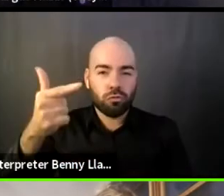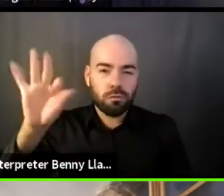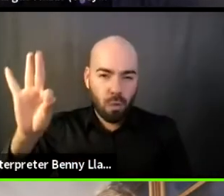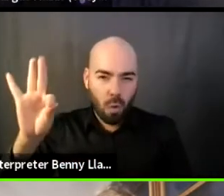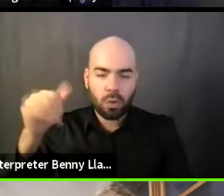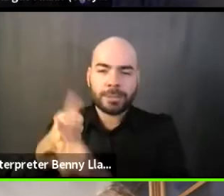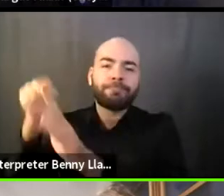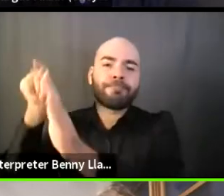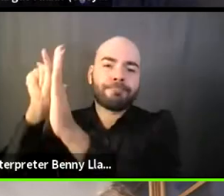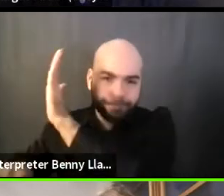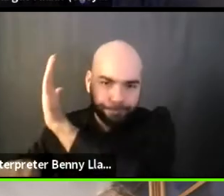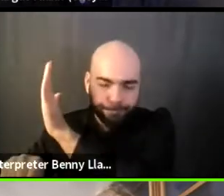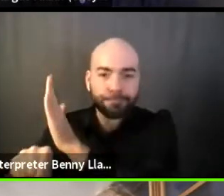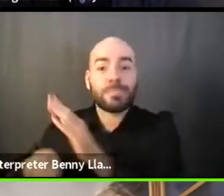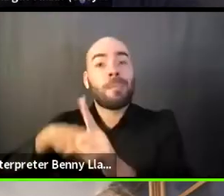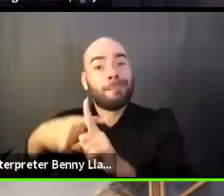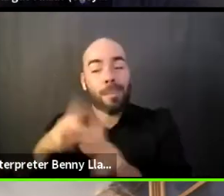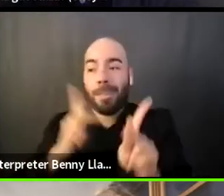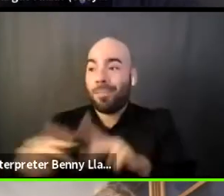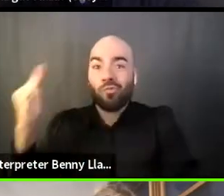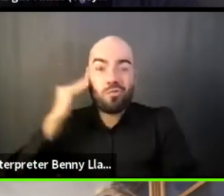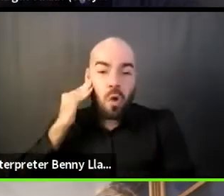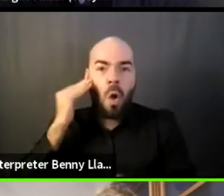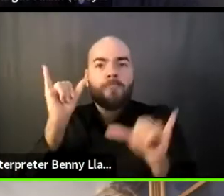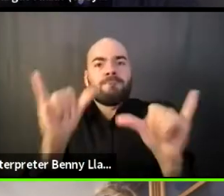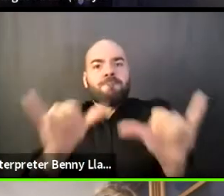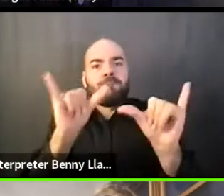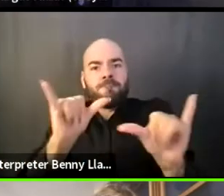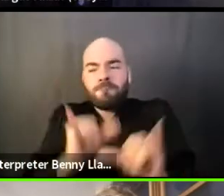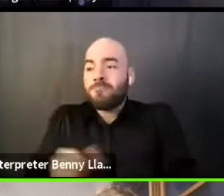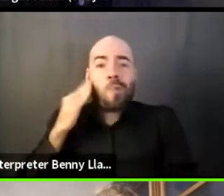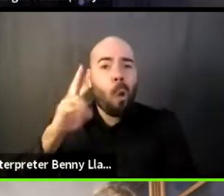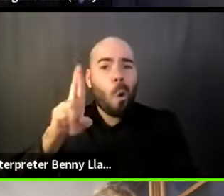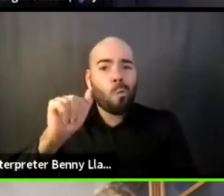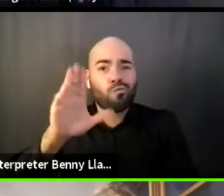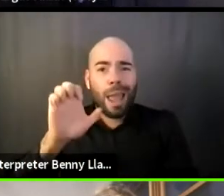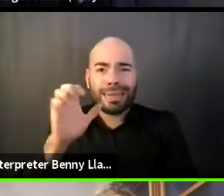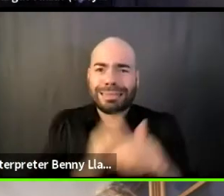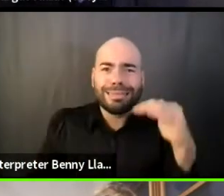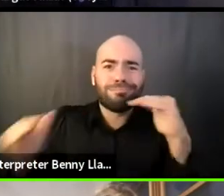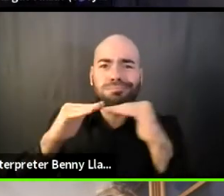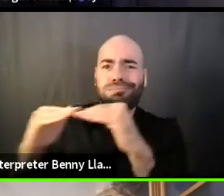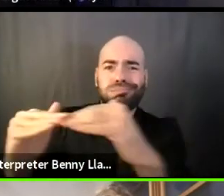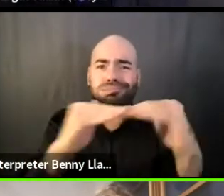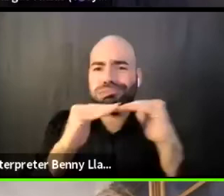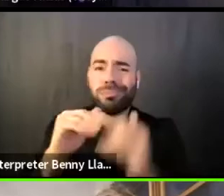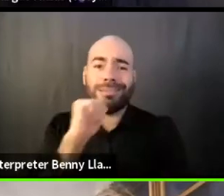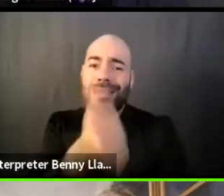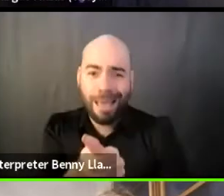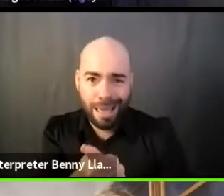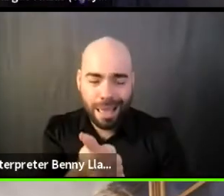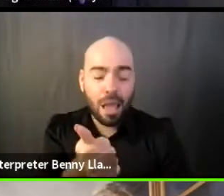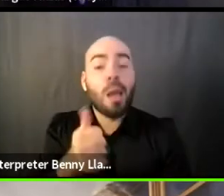that a reckoning was happening in a microcosm in the theater community at large,